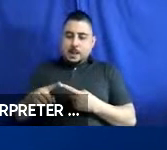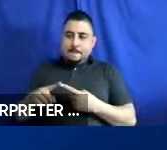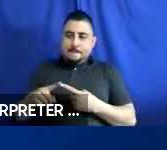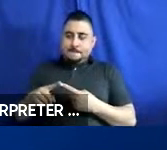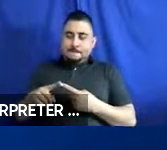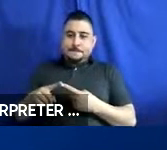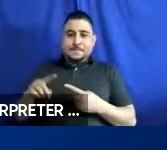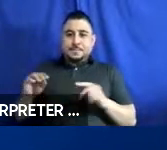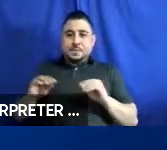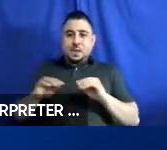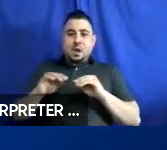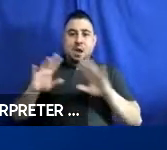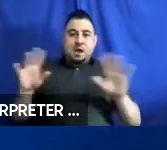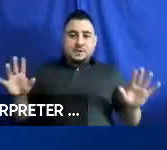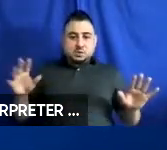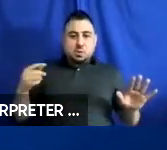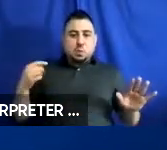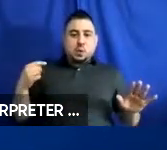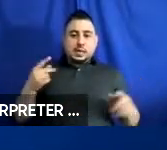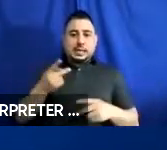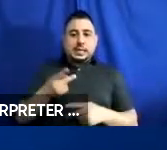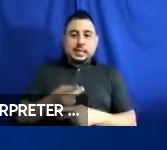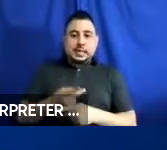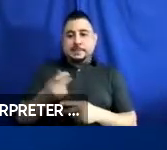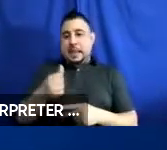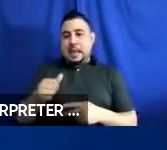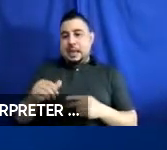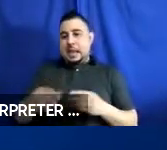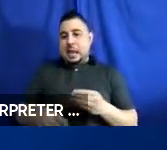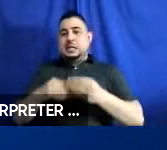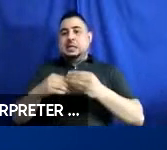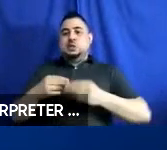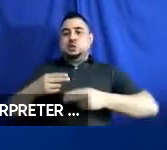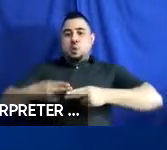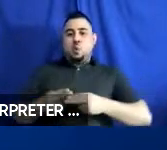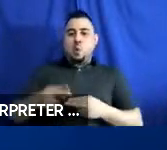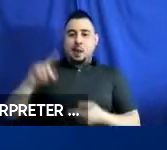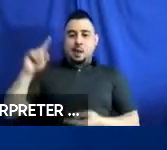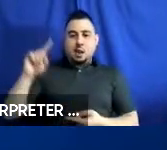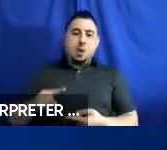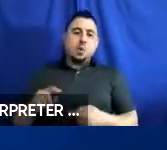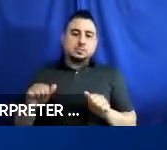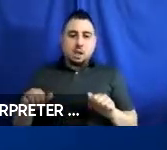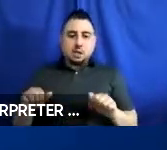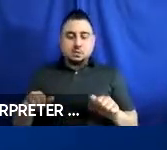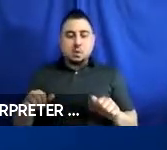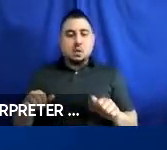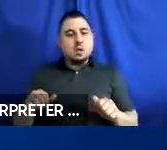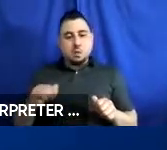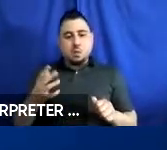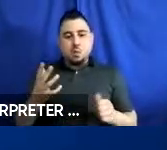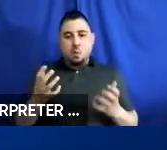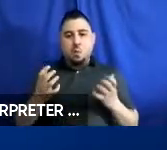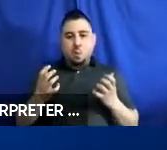Obviously, we want to keep any additional mass as low as possible. And we want the,